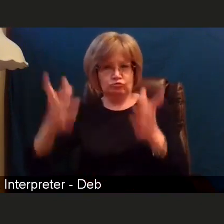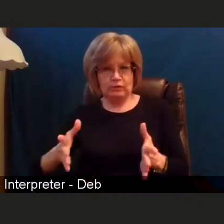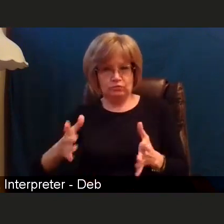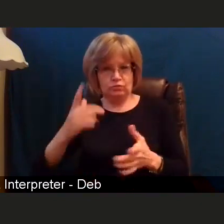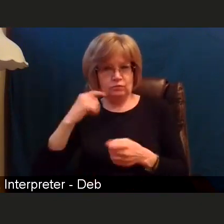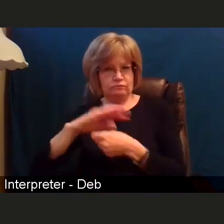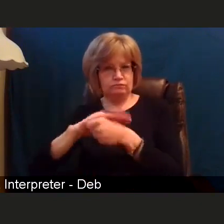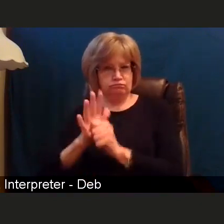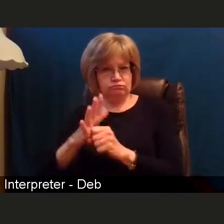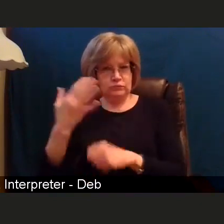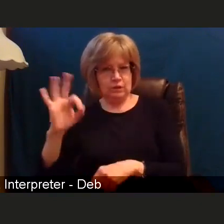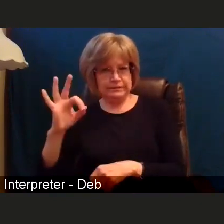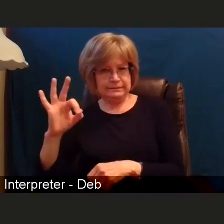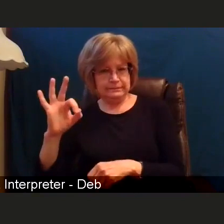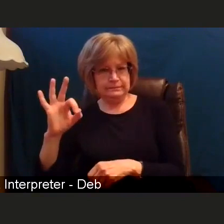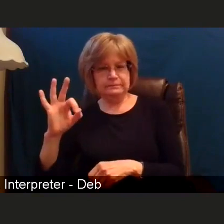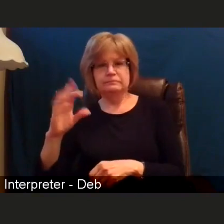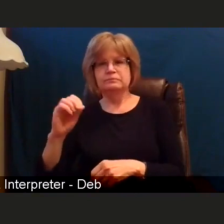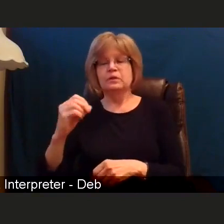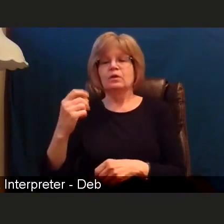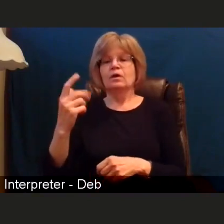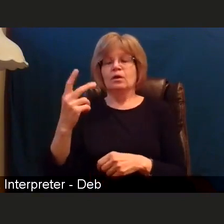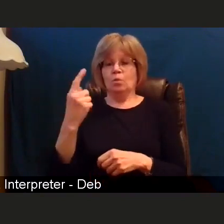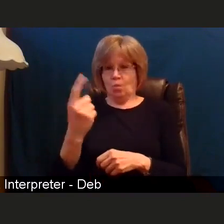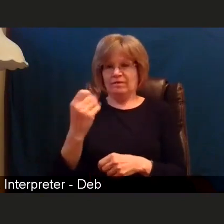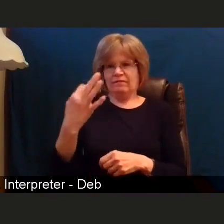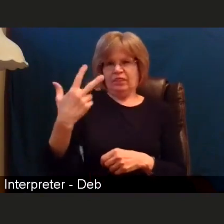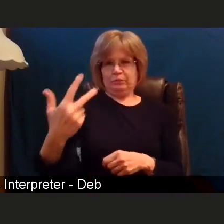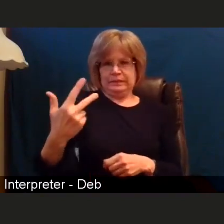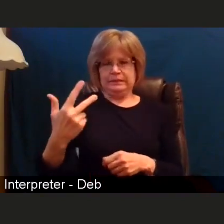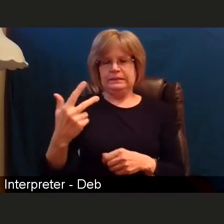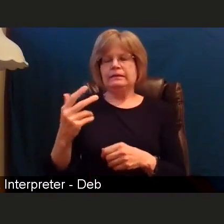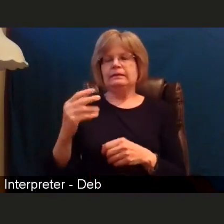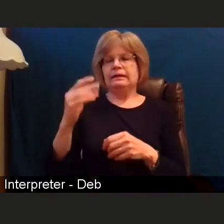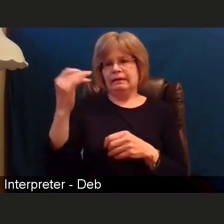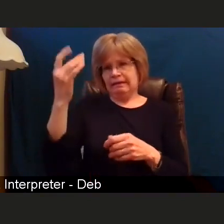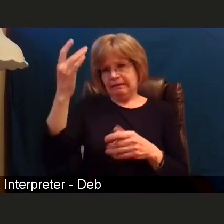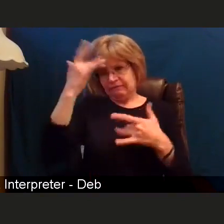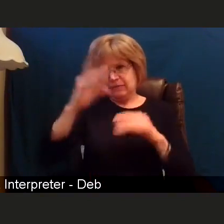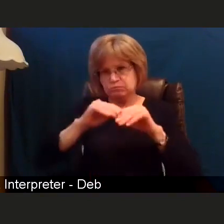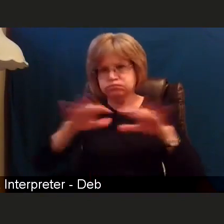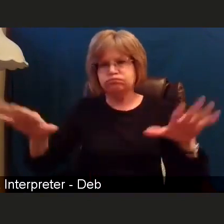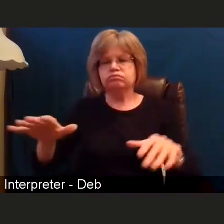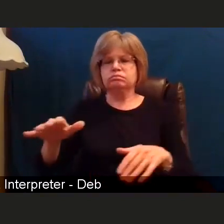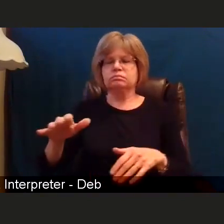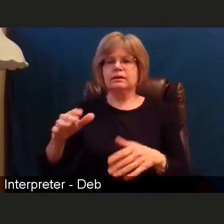and one of our three infectious disease physicians is here to share with you the latest on what is going on